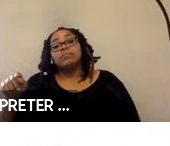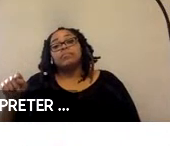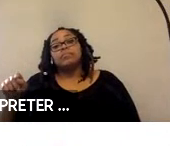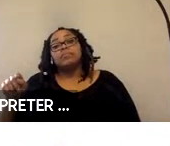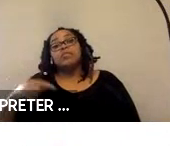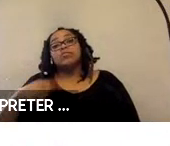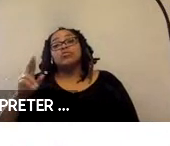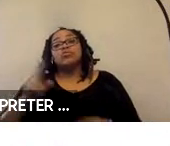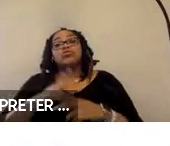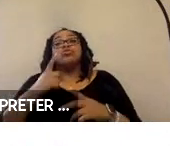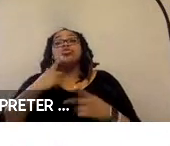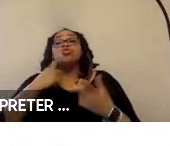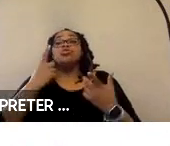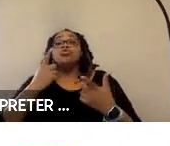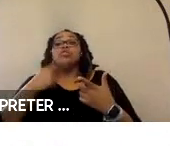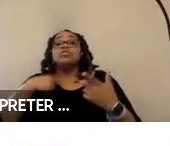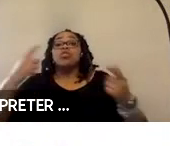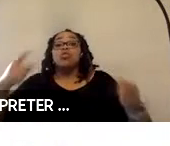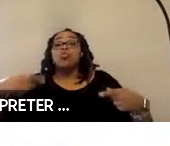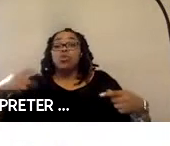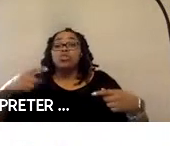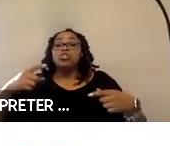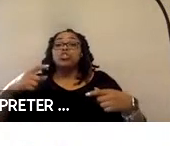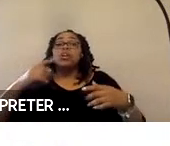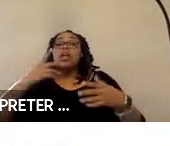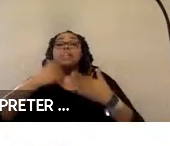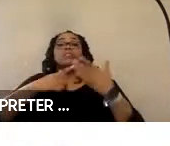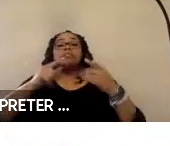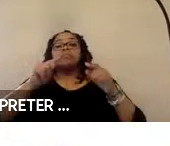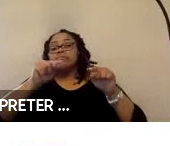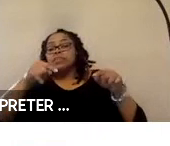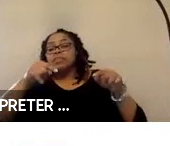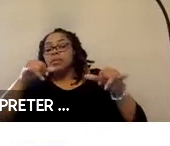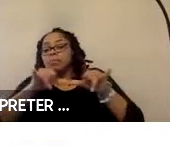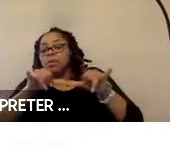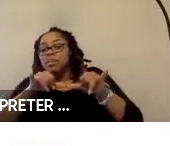on, optimization of the wheelchair station and geometry is surrogate wheelchair that